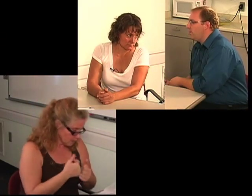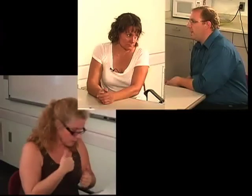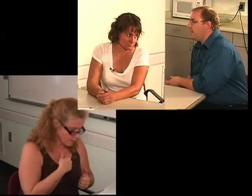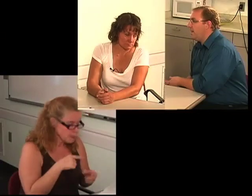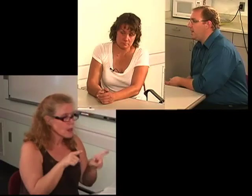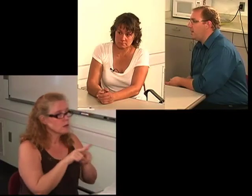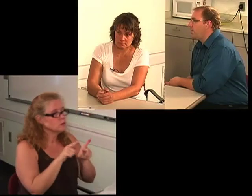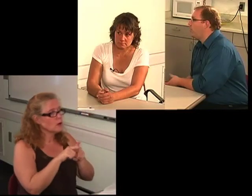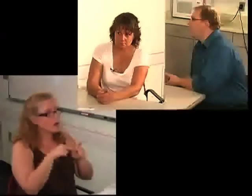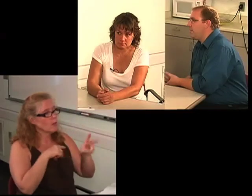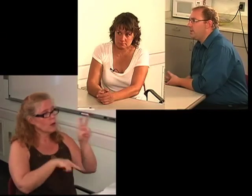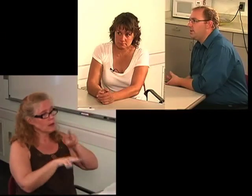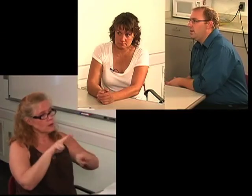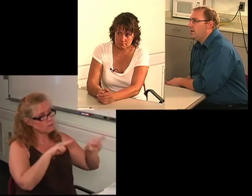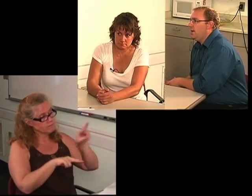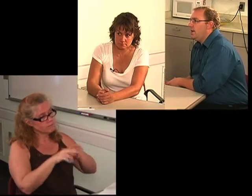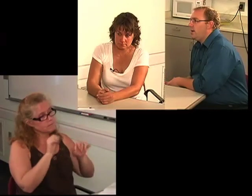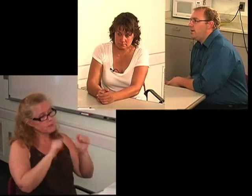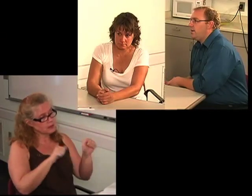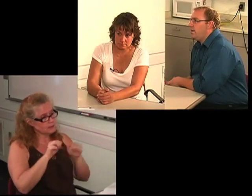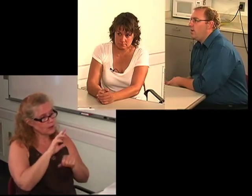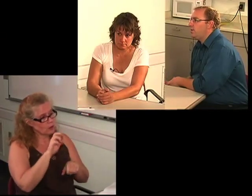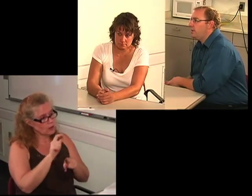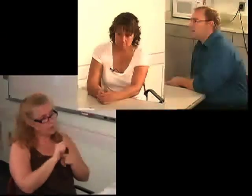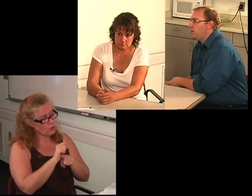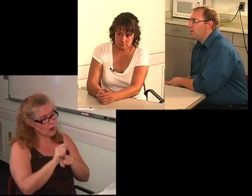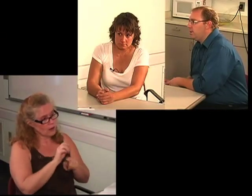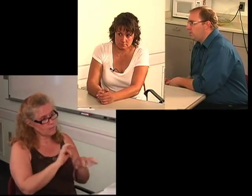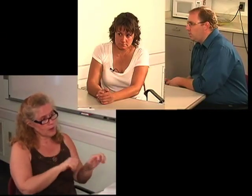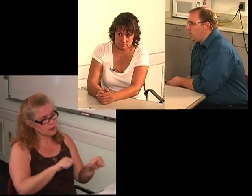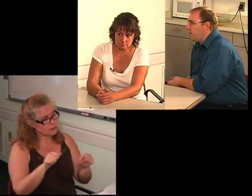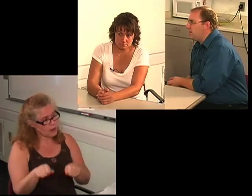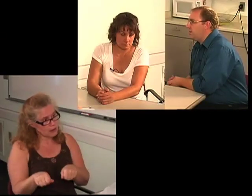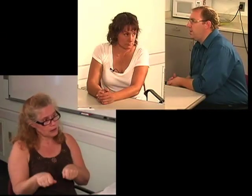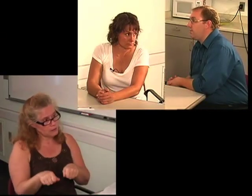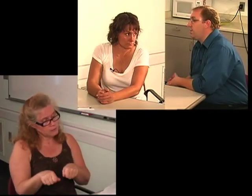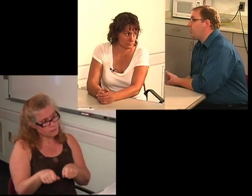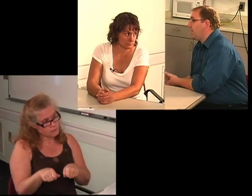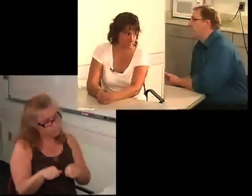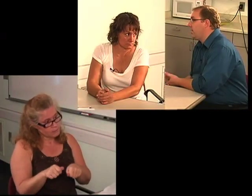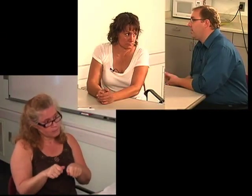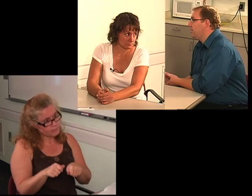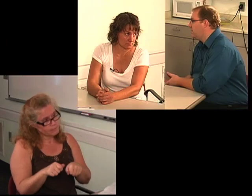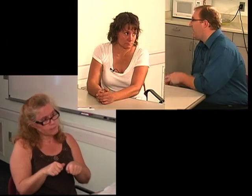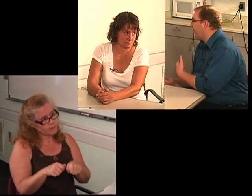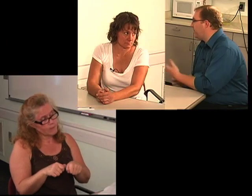we can go ahead and make another appointment. And also I'd like to look into the possibility of retraining, you know,